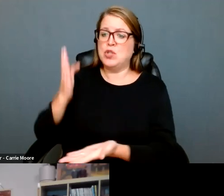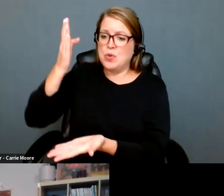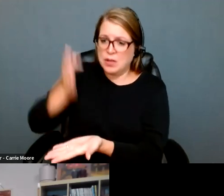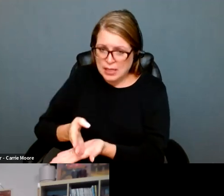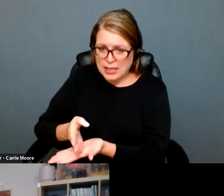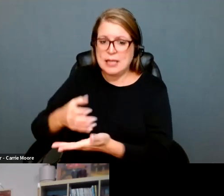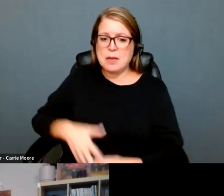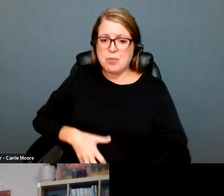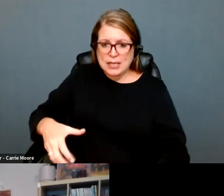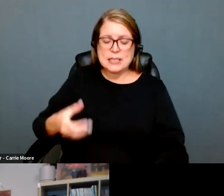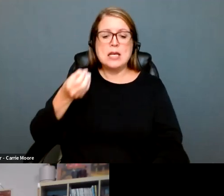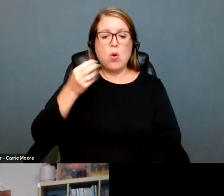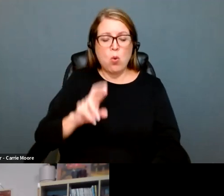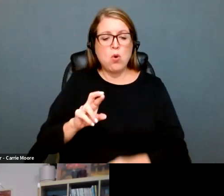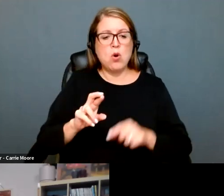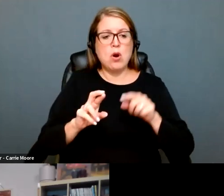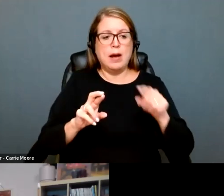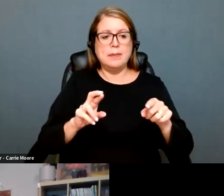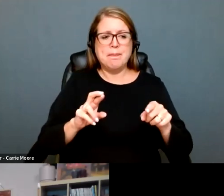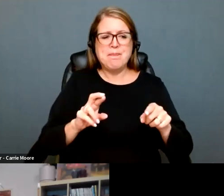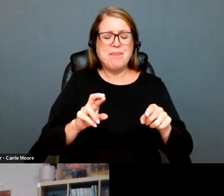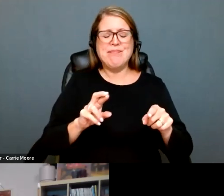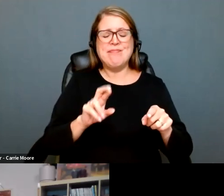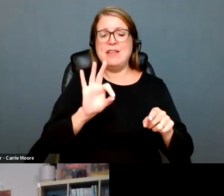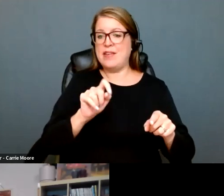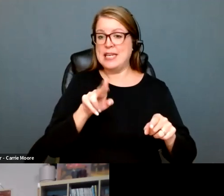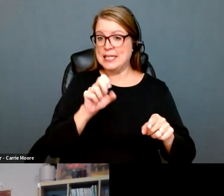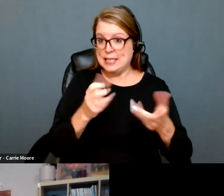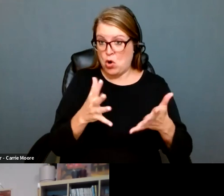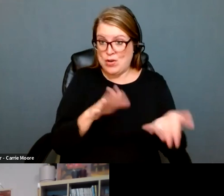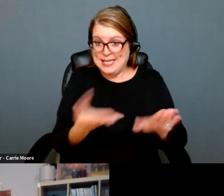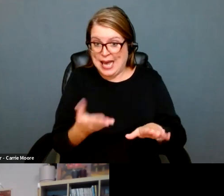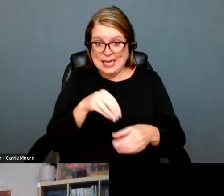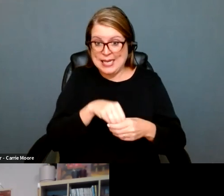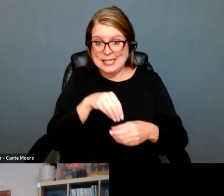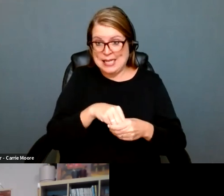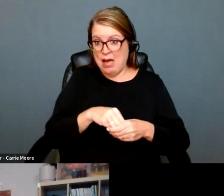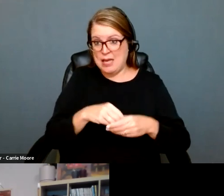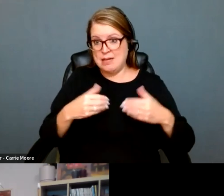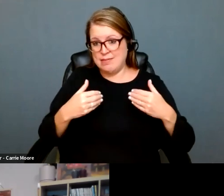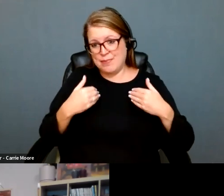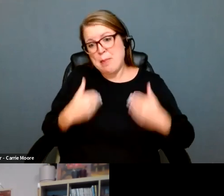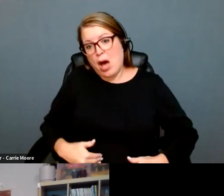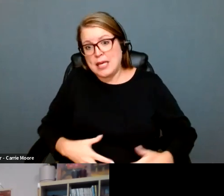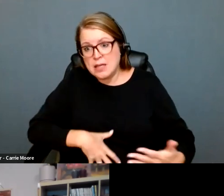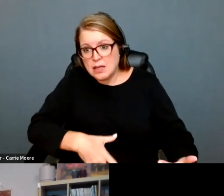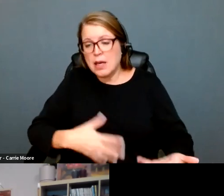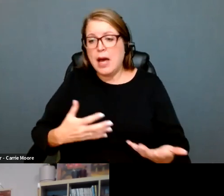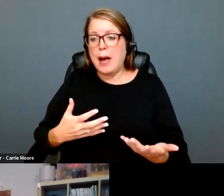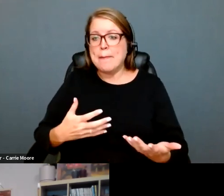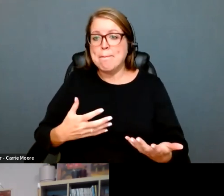fetus, even one that's not viable or one that has already died in the body of the pregnant person from that